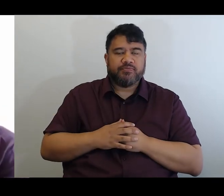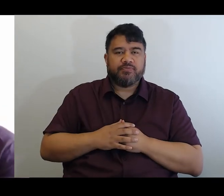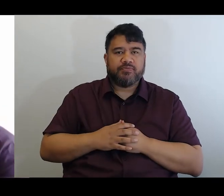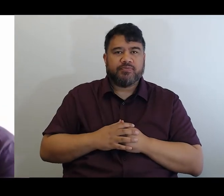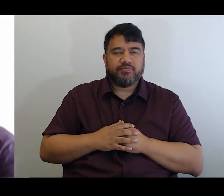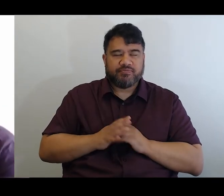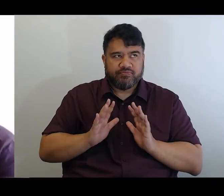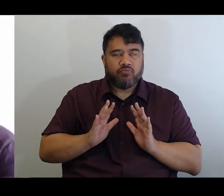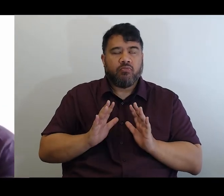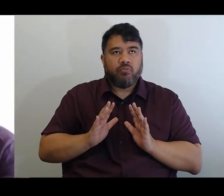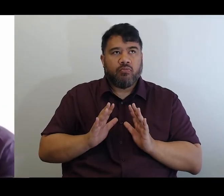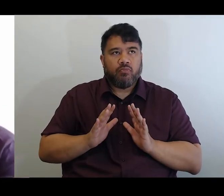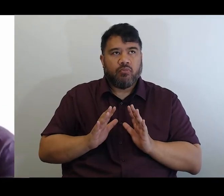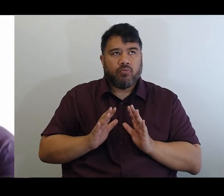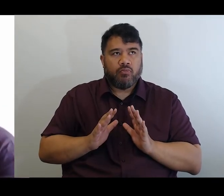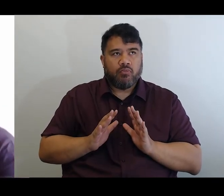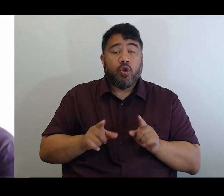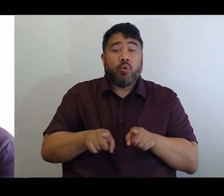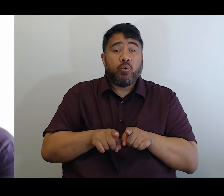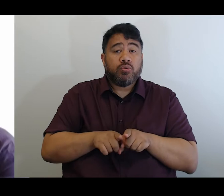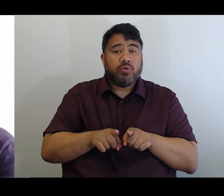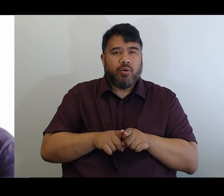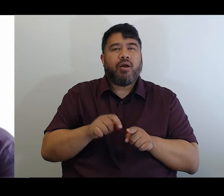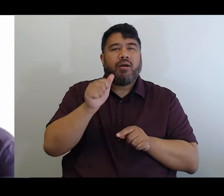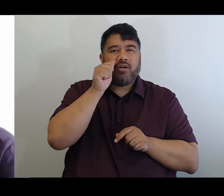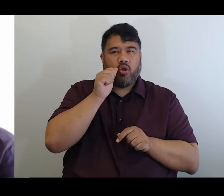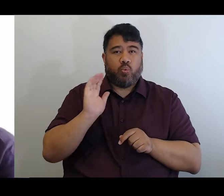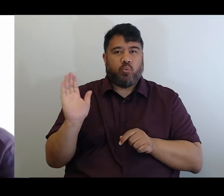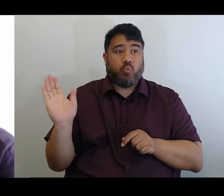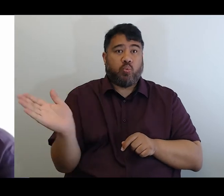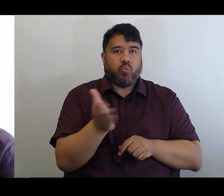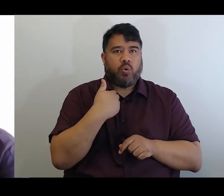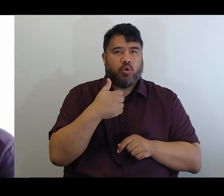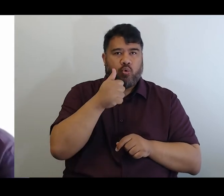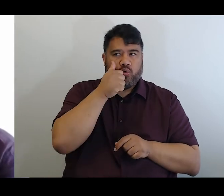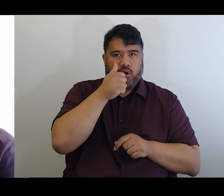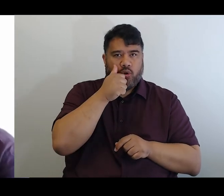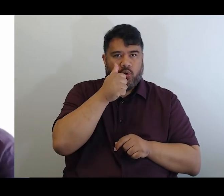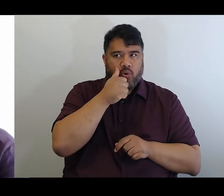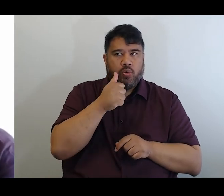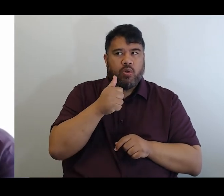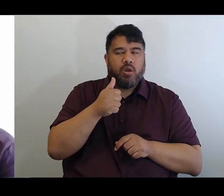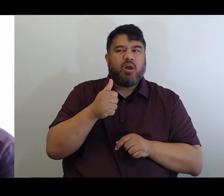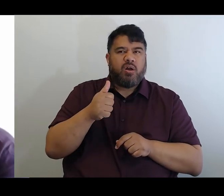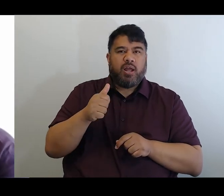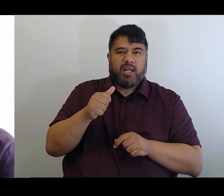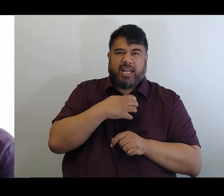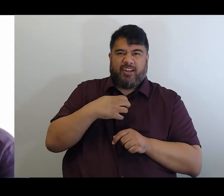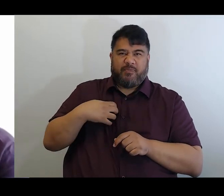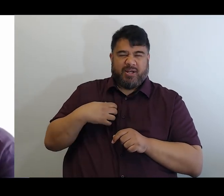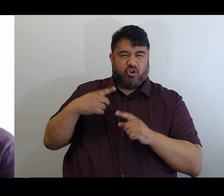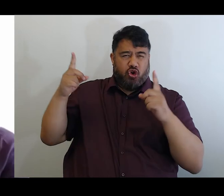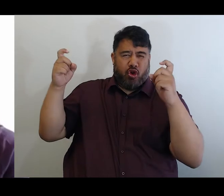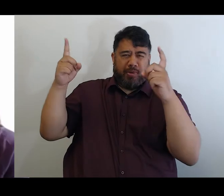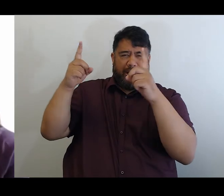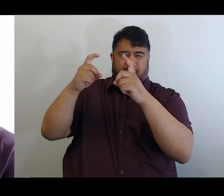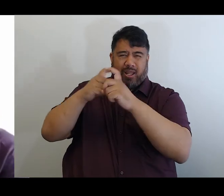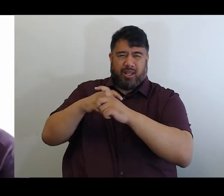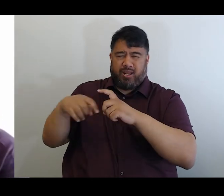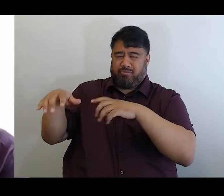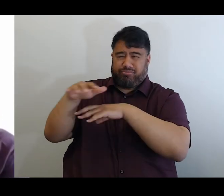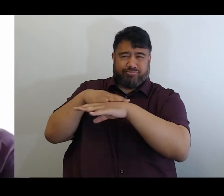And I'm sure that we would all appreciate some of that reduction of complexity in, you know, just trying to live our lives.